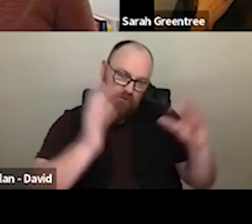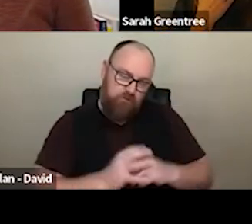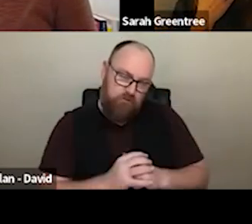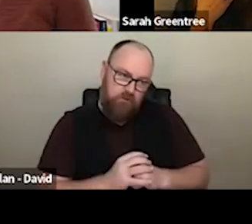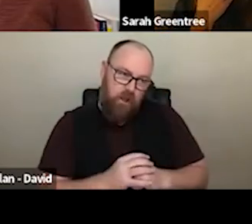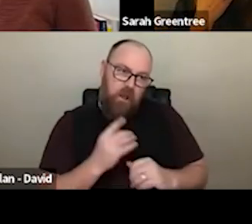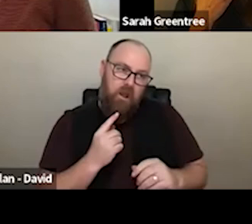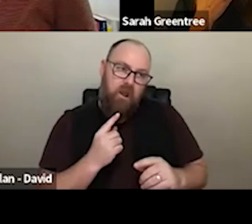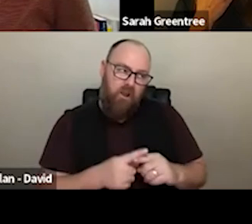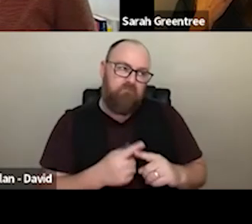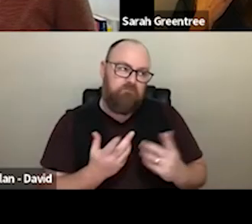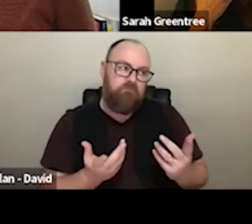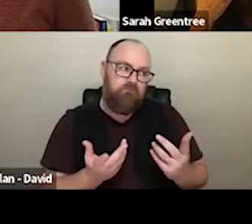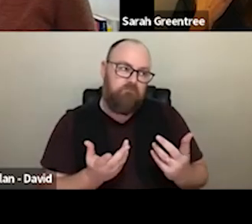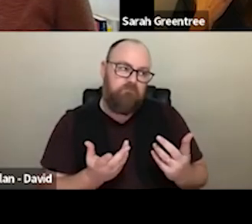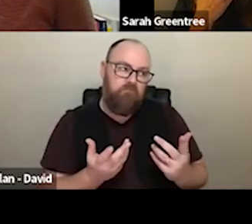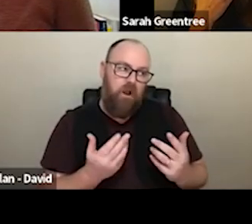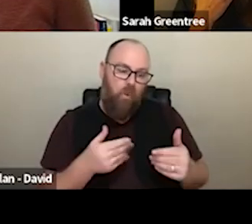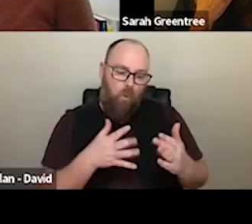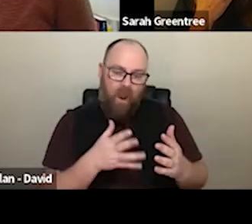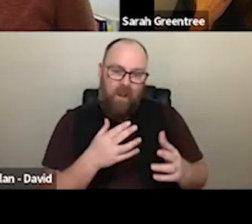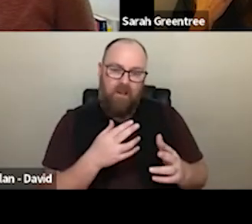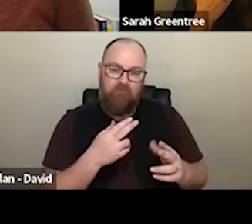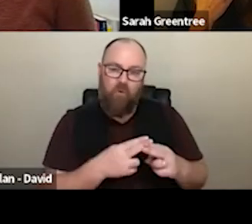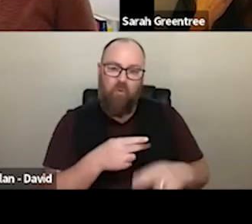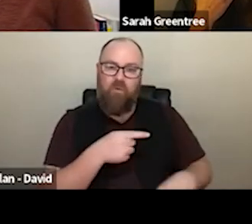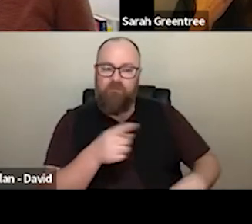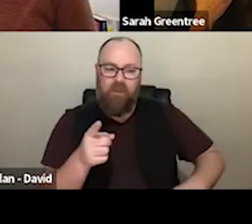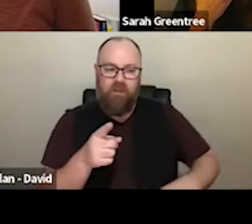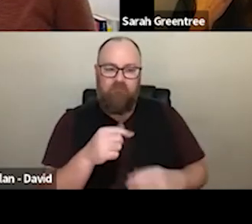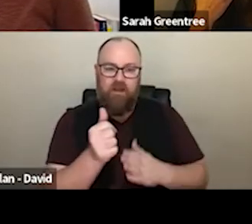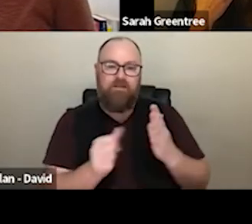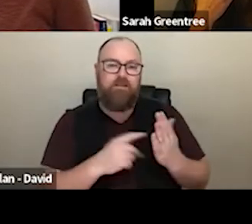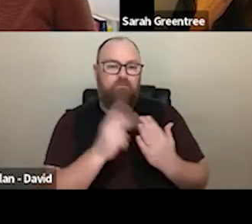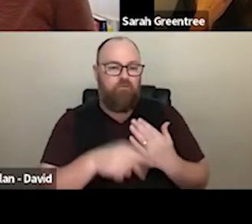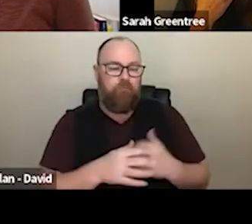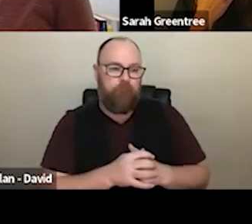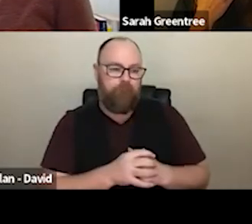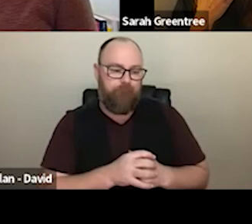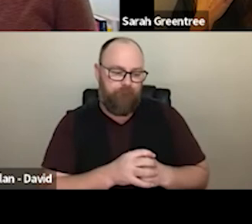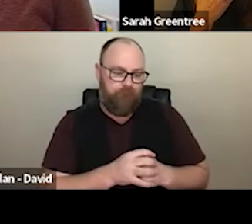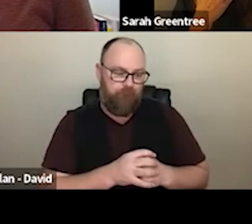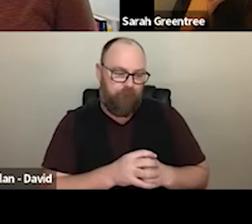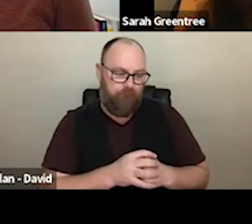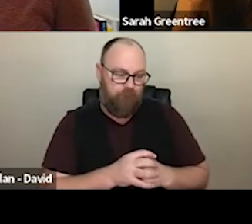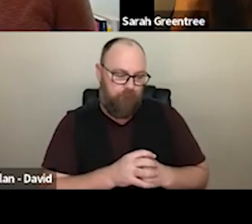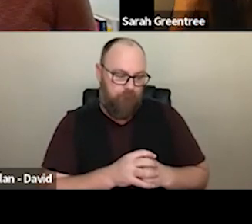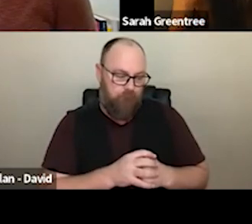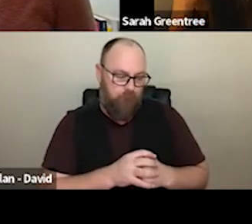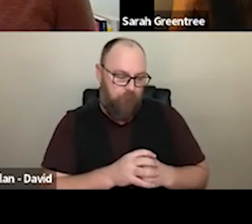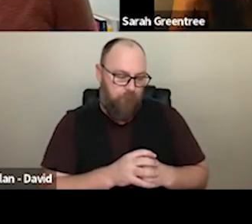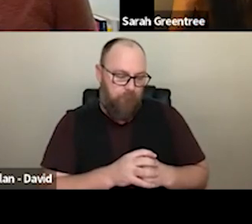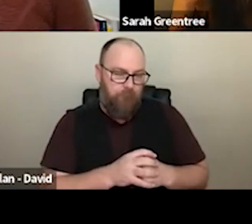to autistic programming organizations that purely provide purely services to the sector